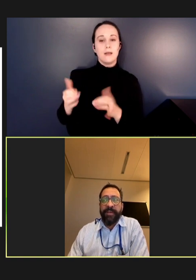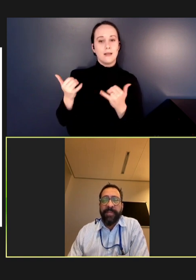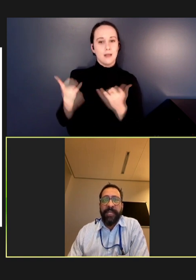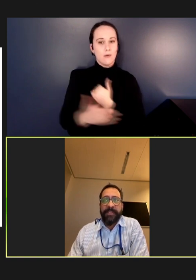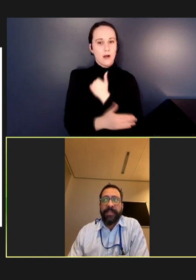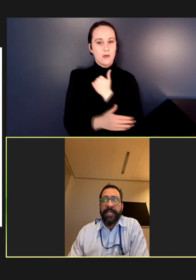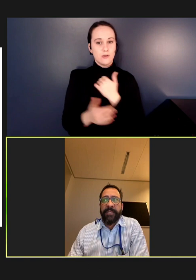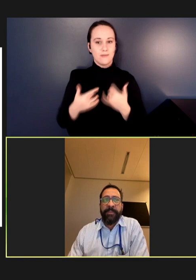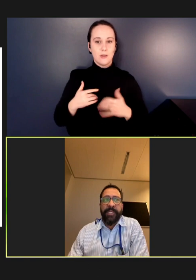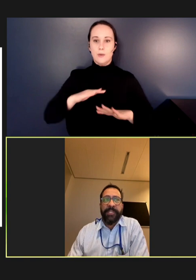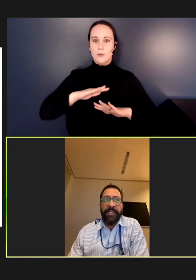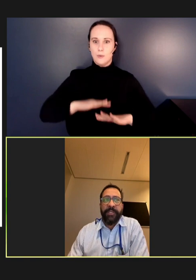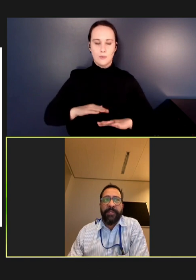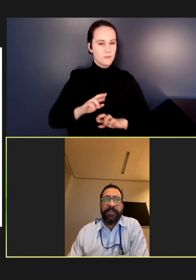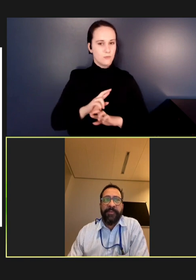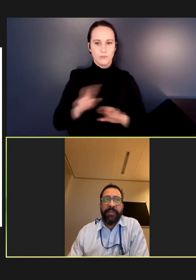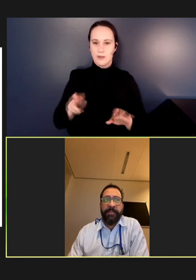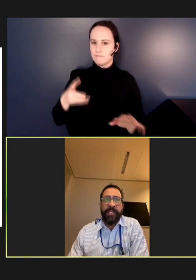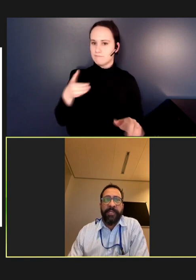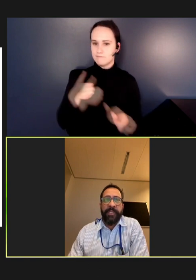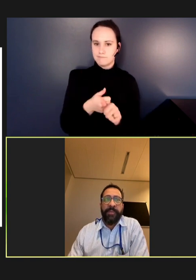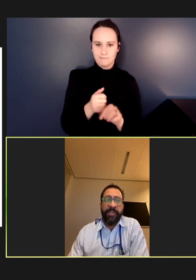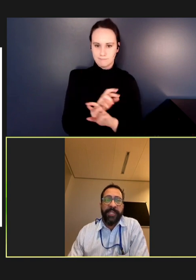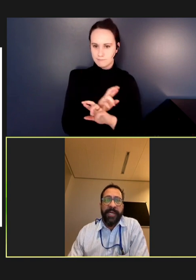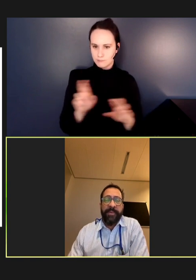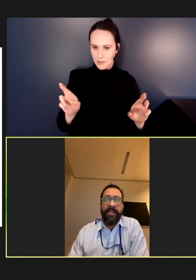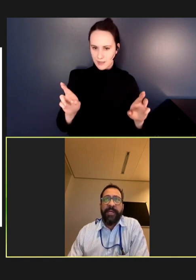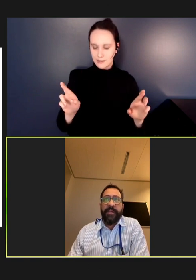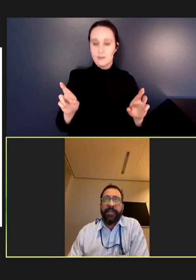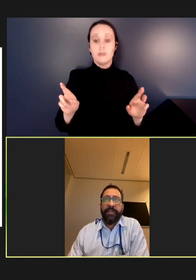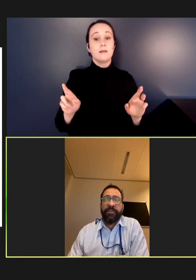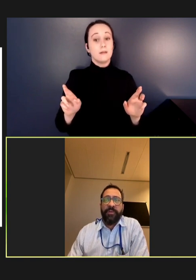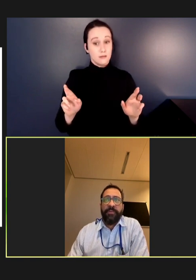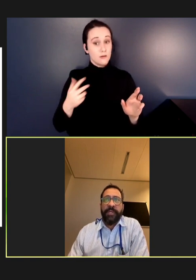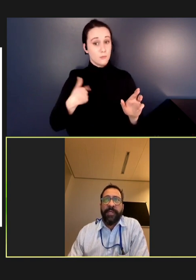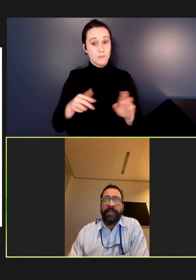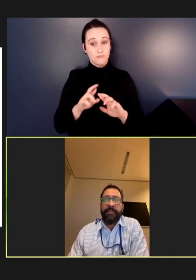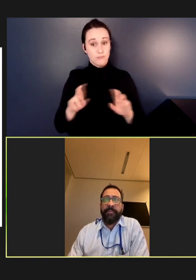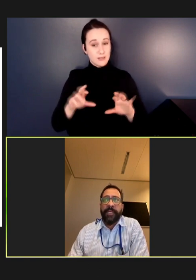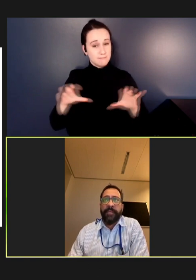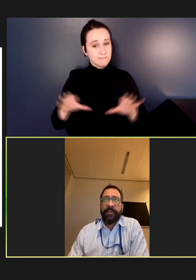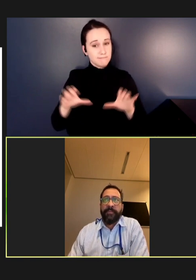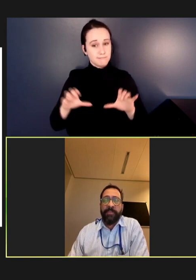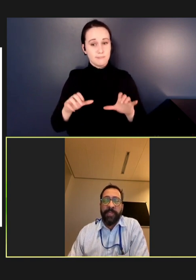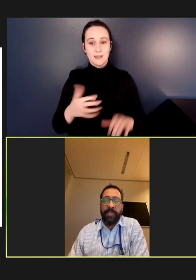campaigns and catch-up immunization to fill the immunity gap that had grown and that blunted,